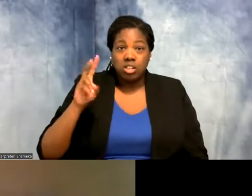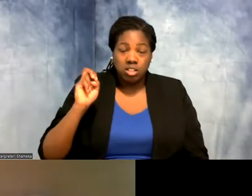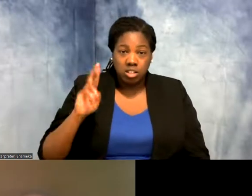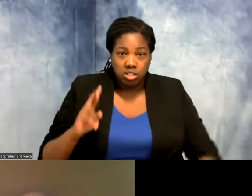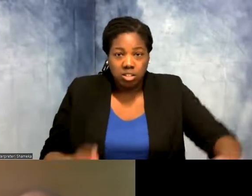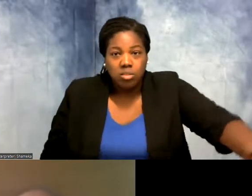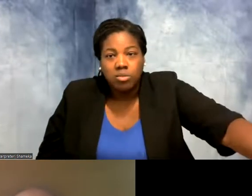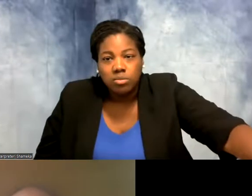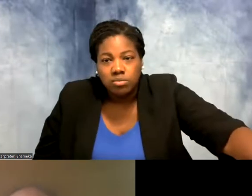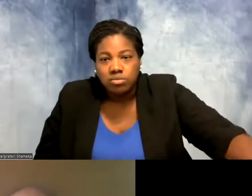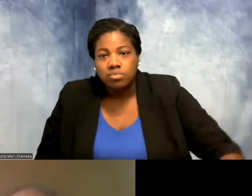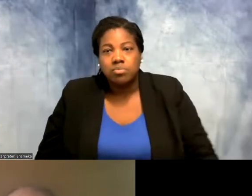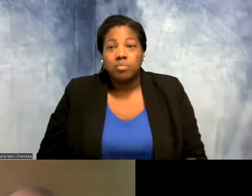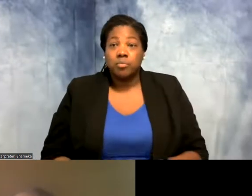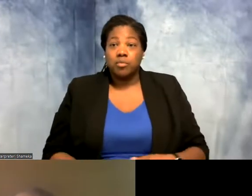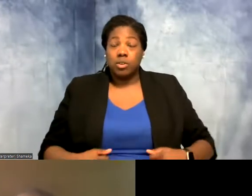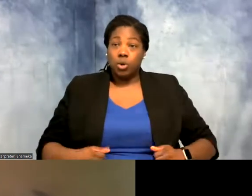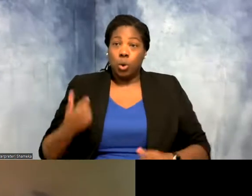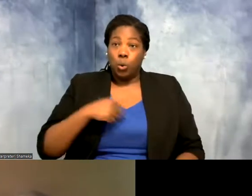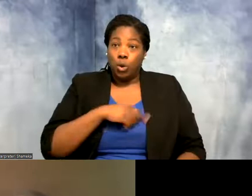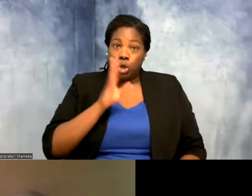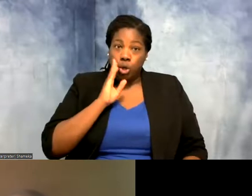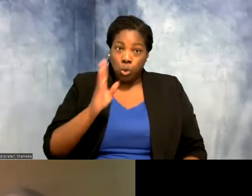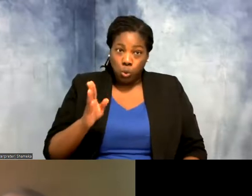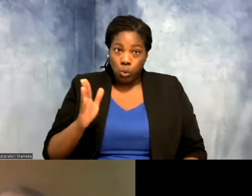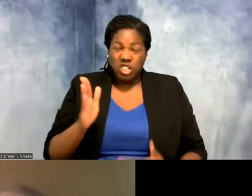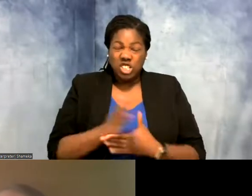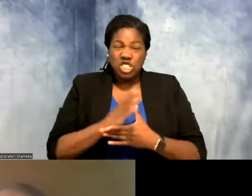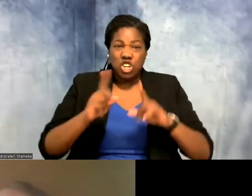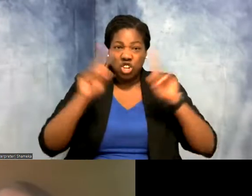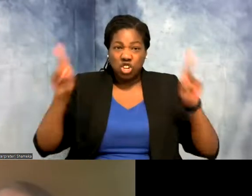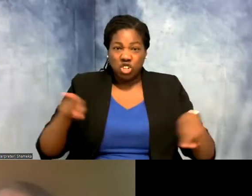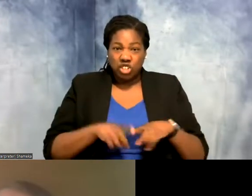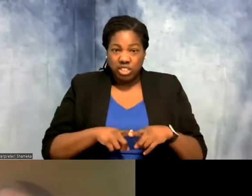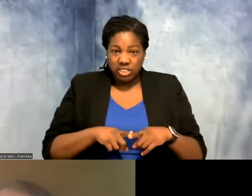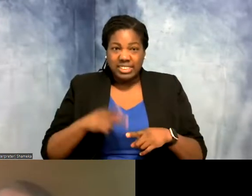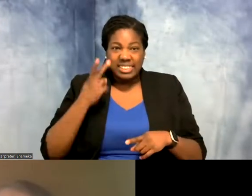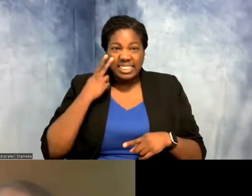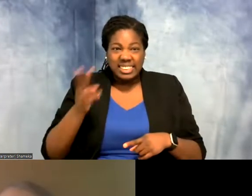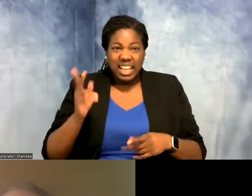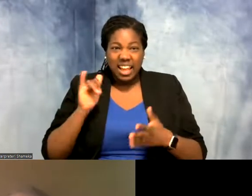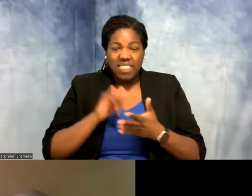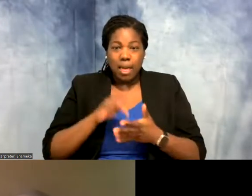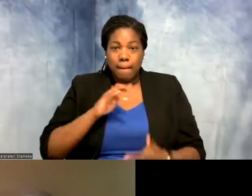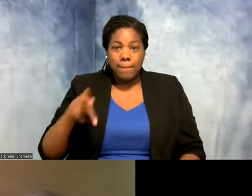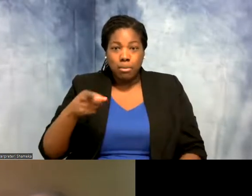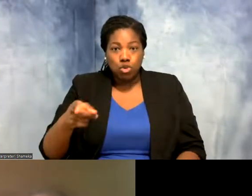plover won. So we are gonna screen share and let's take a look at this map that you coded and built.